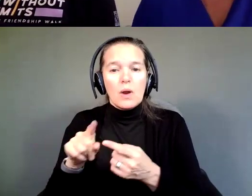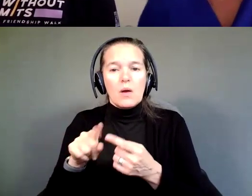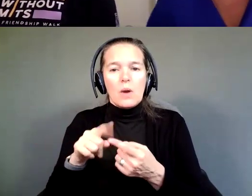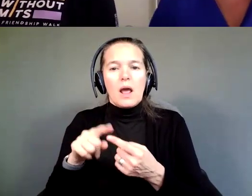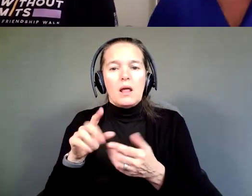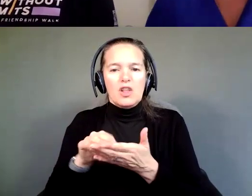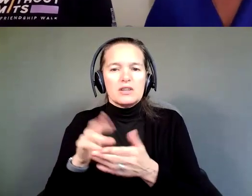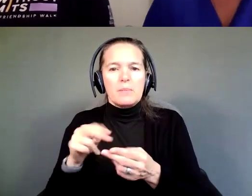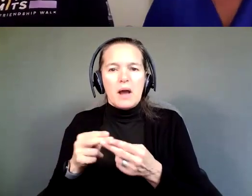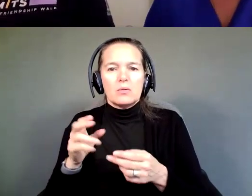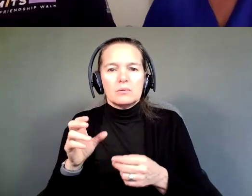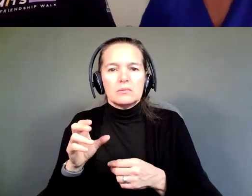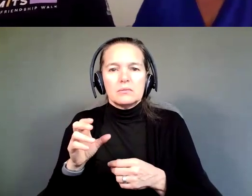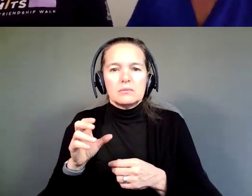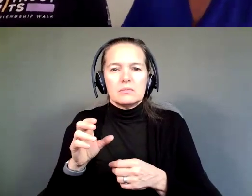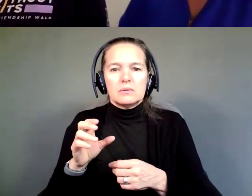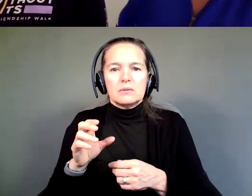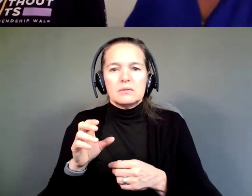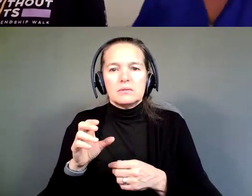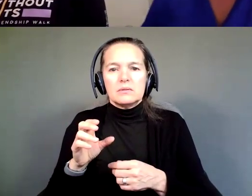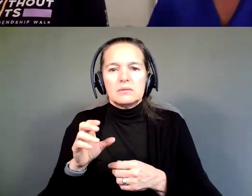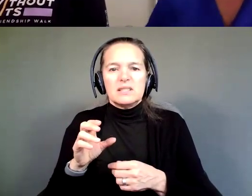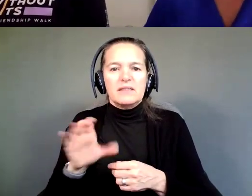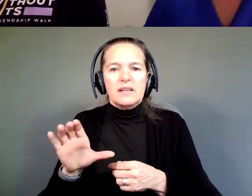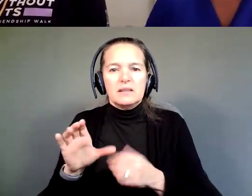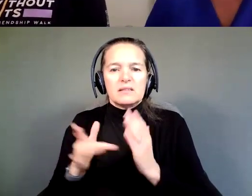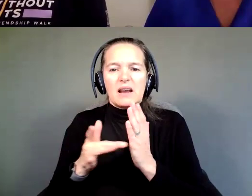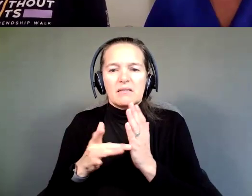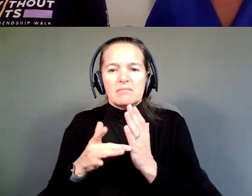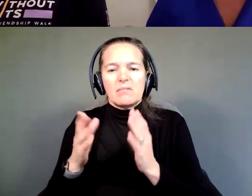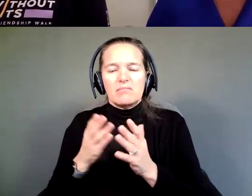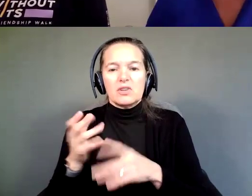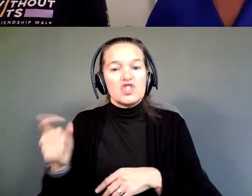She was very discouraging, I'll be frank. She was like, no.